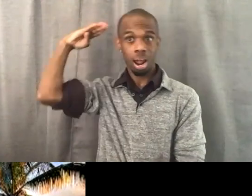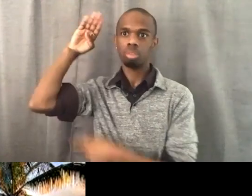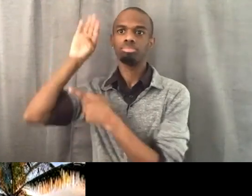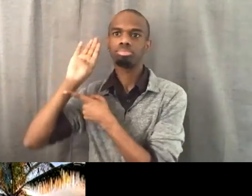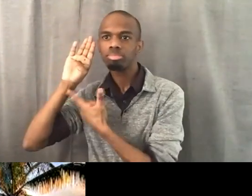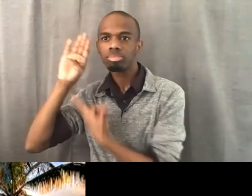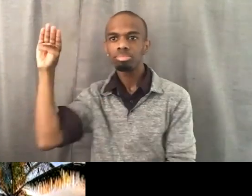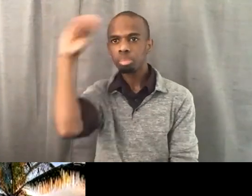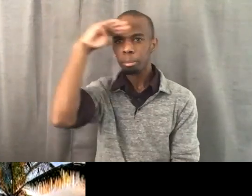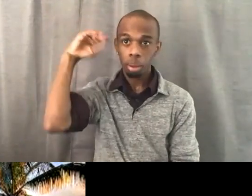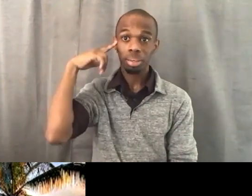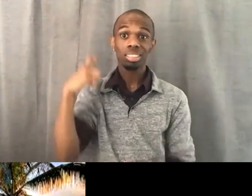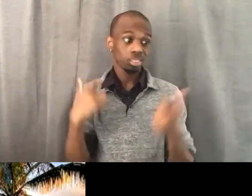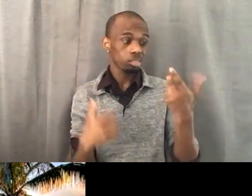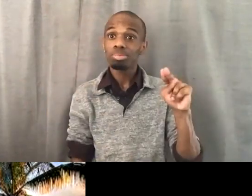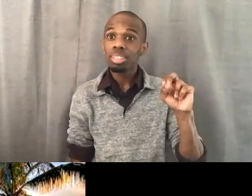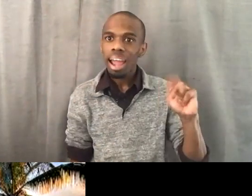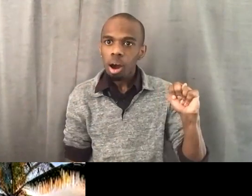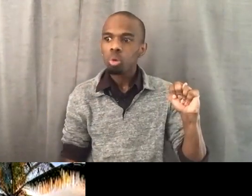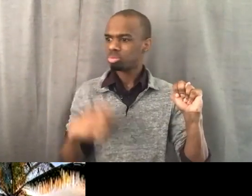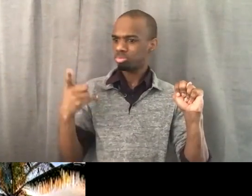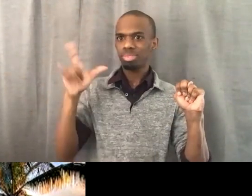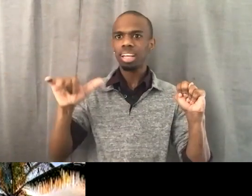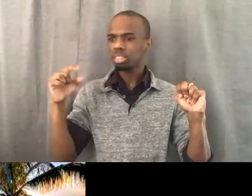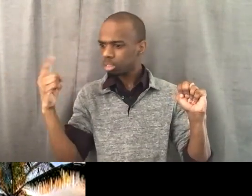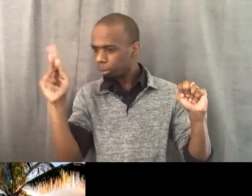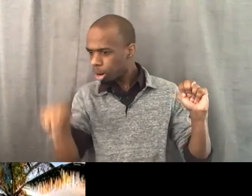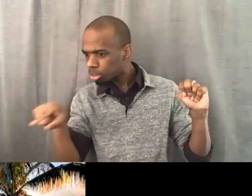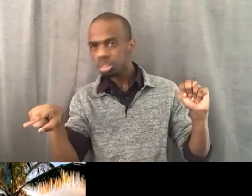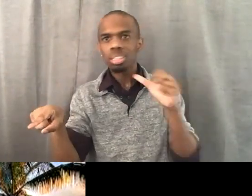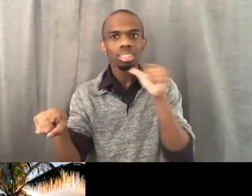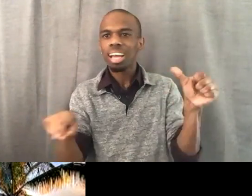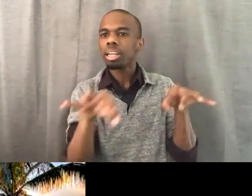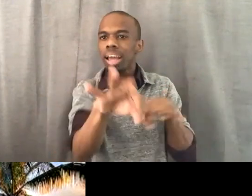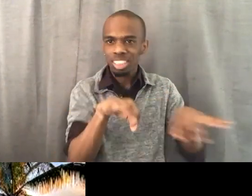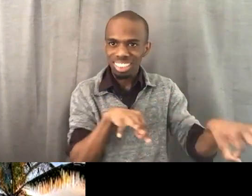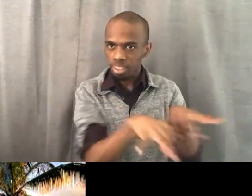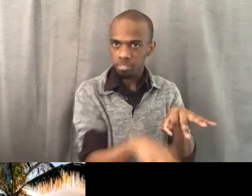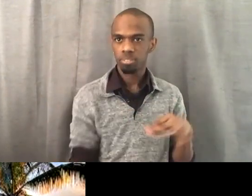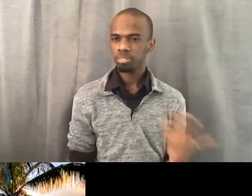Yes, yes, absolutely, capitalize the B in Black. Why is that still a fight?